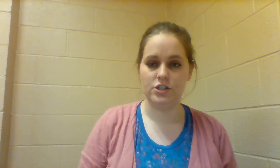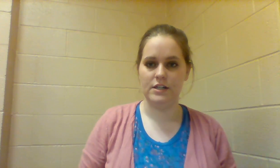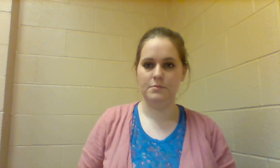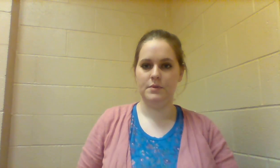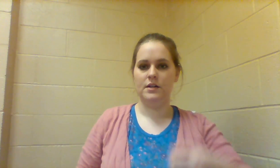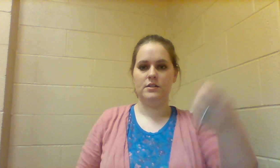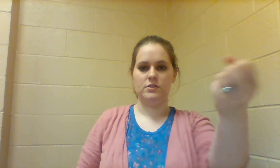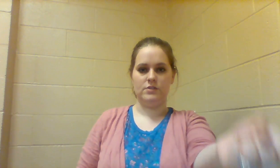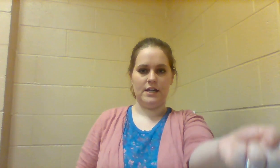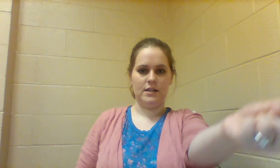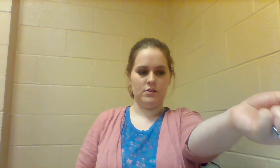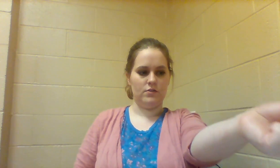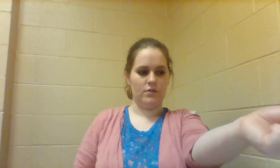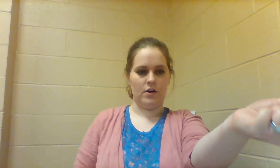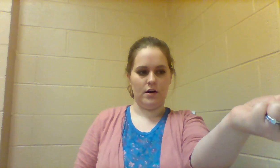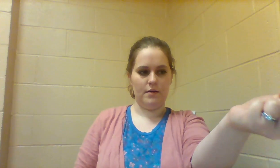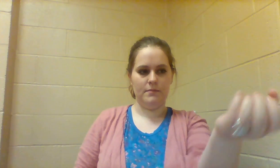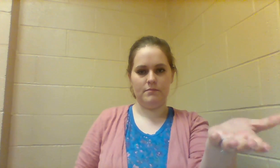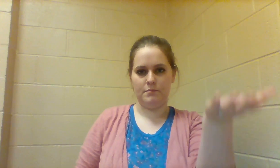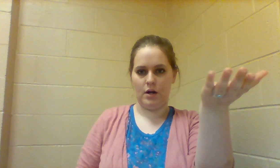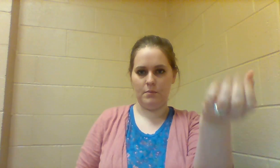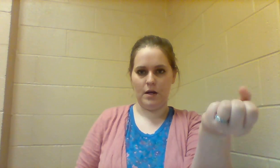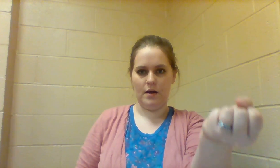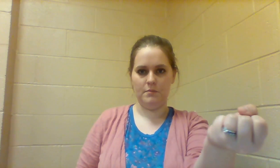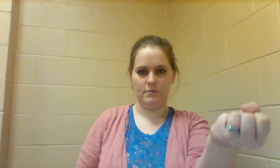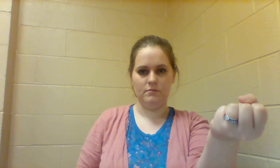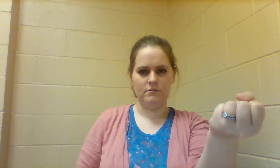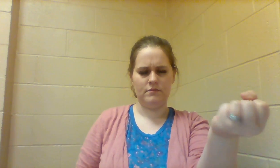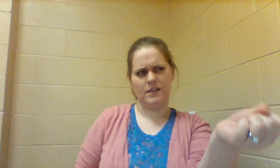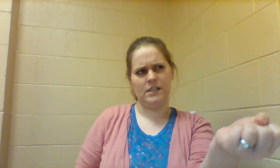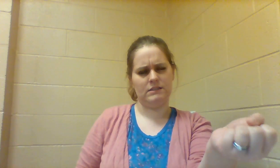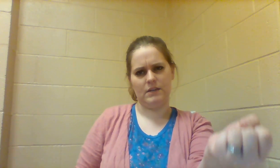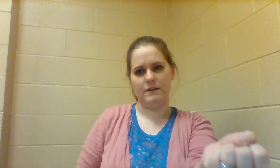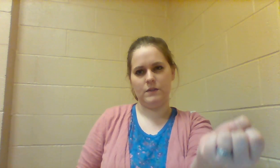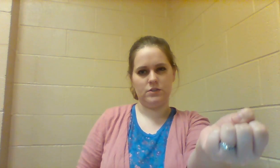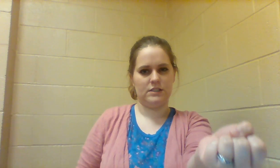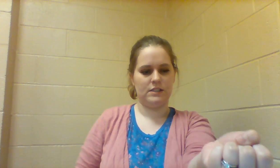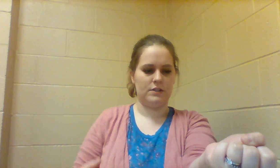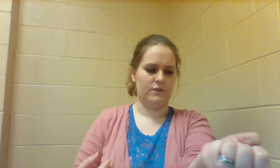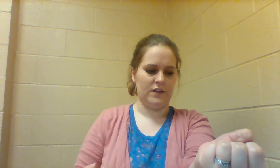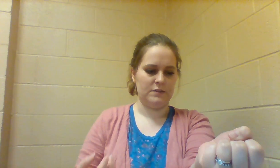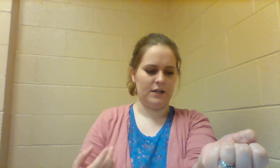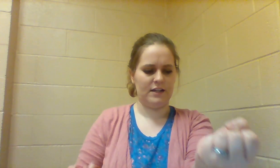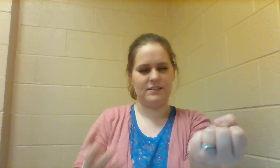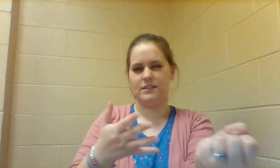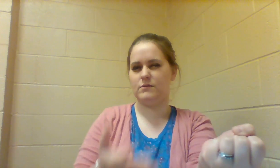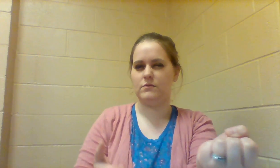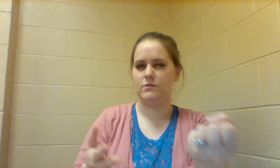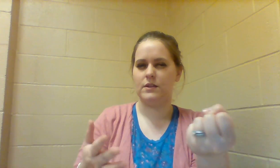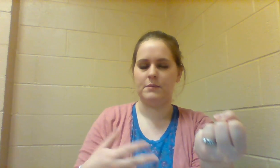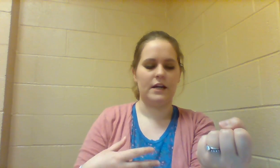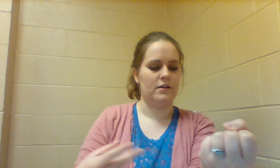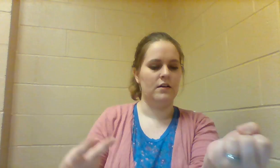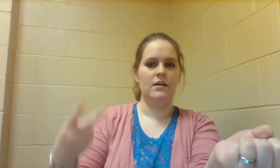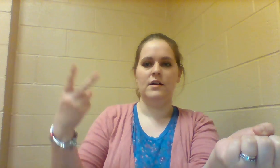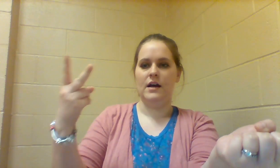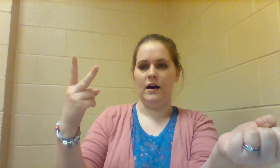SHEEP you take your arm, palm up and I usually see with a fist, but I guess it doesn't really matter